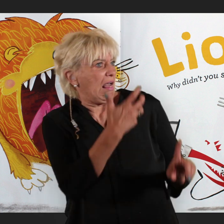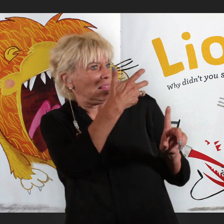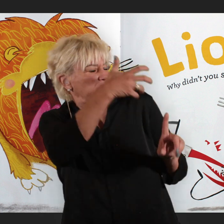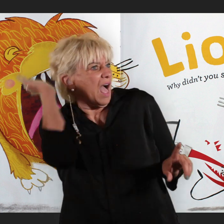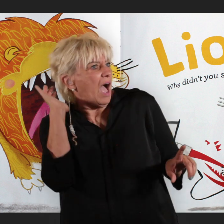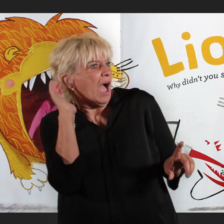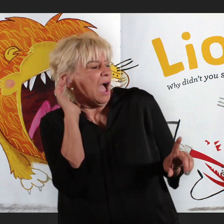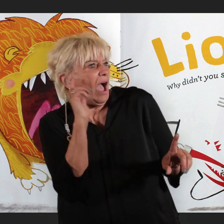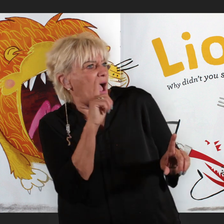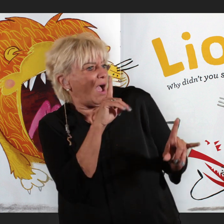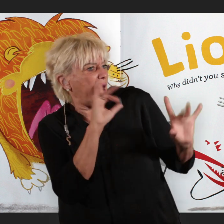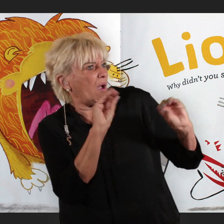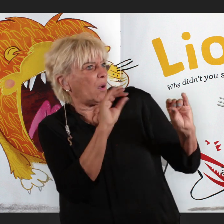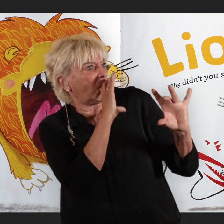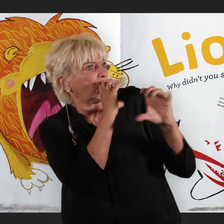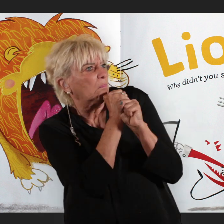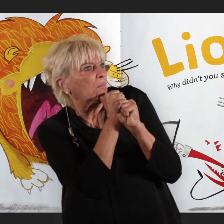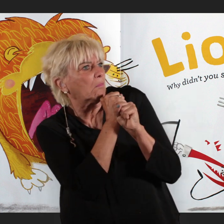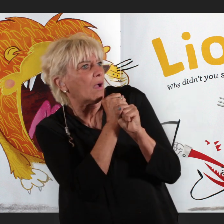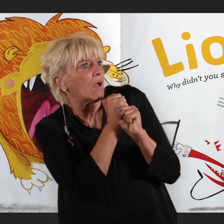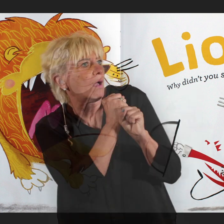Lion!! Why didn't you say something?